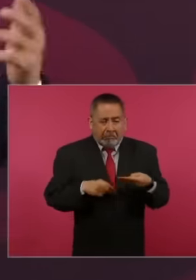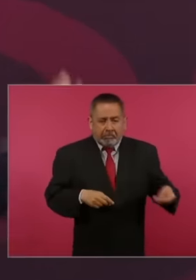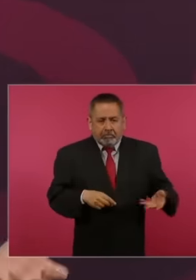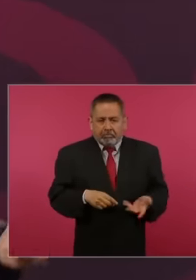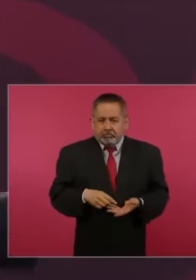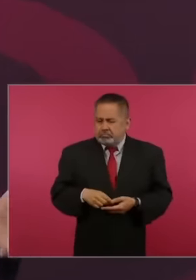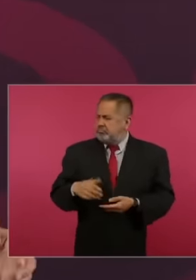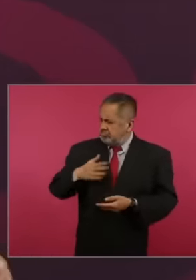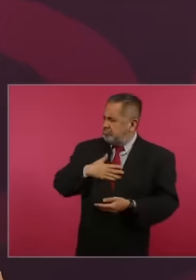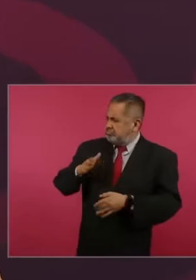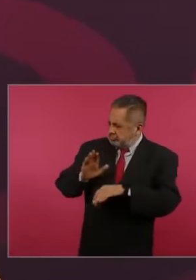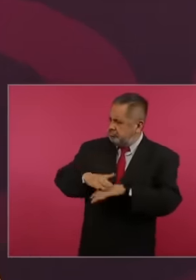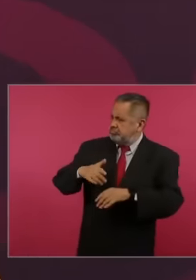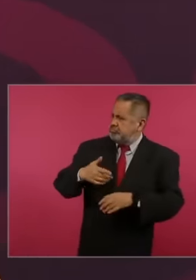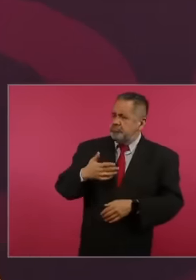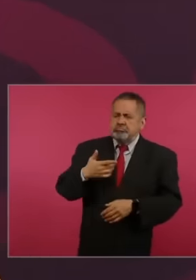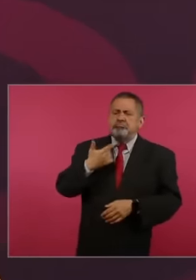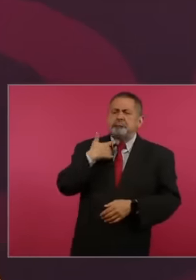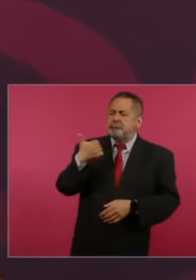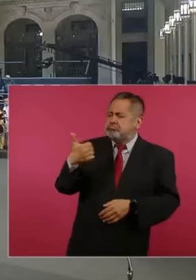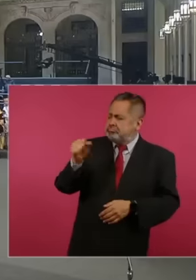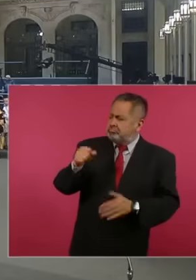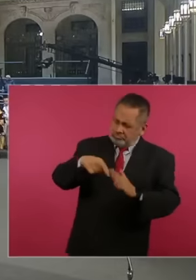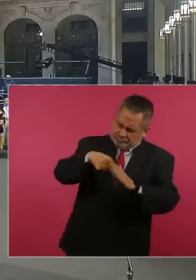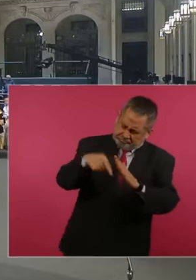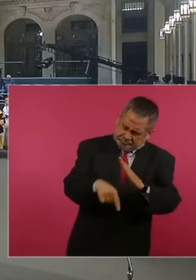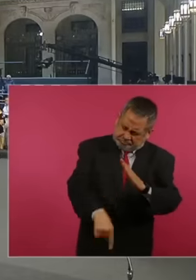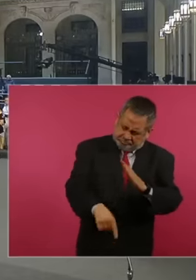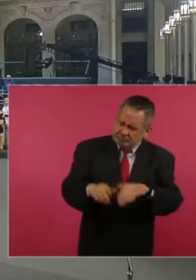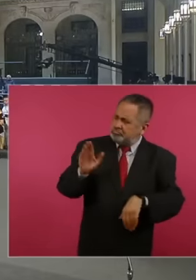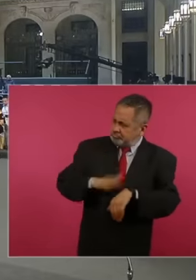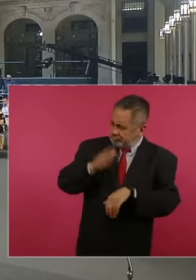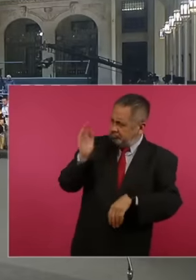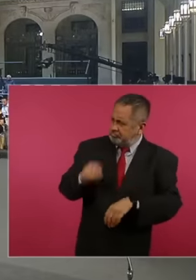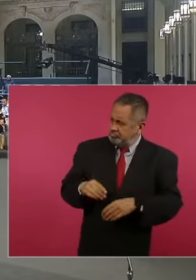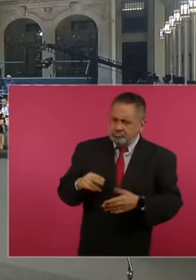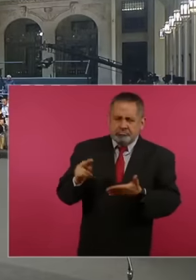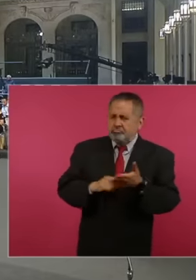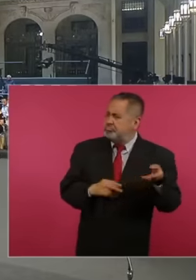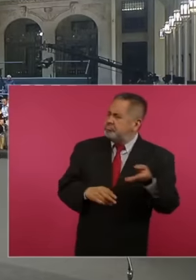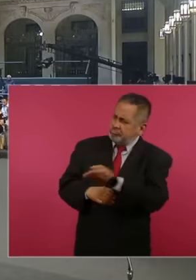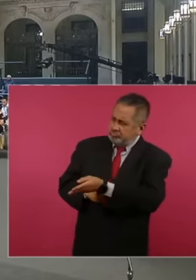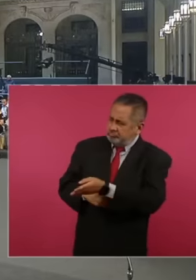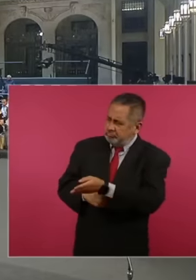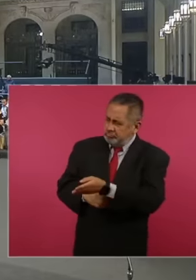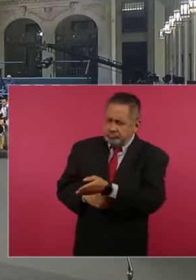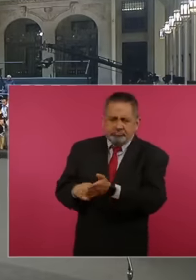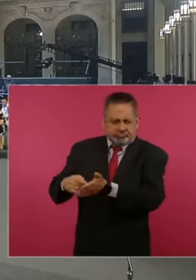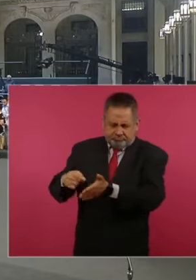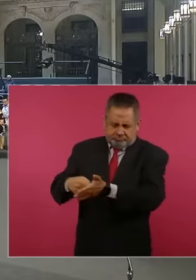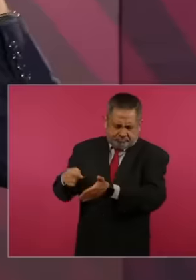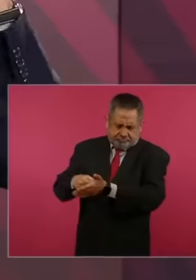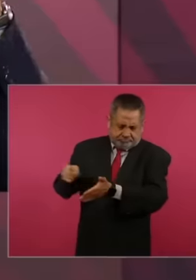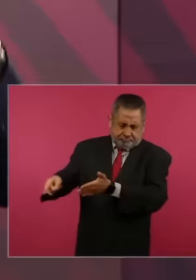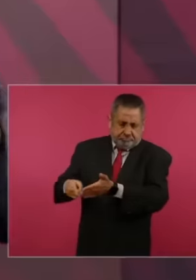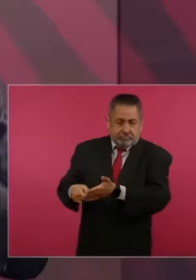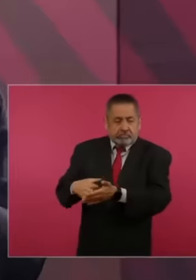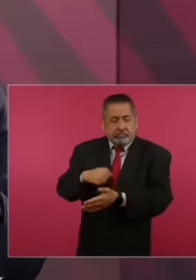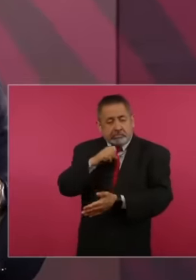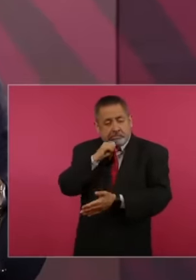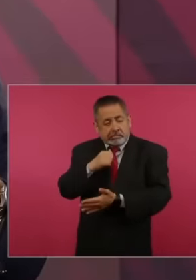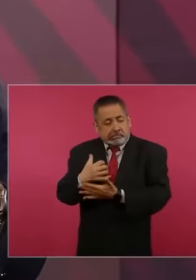gas and that is why they gave that very juicy contract to